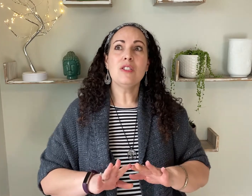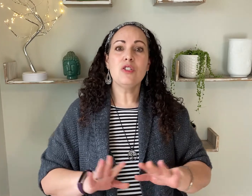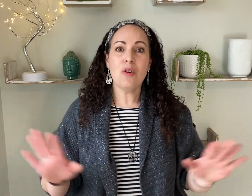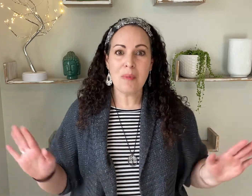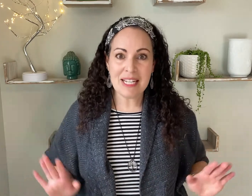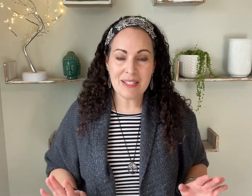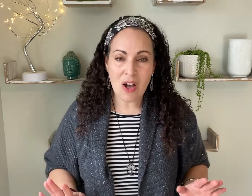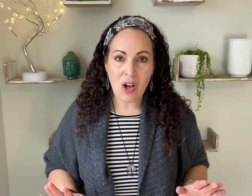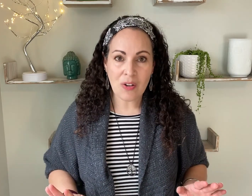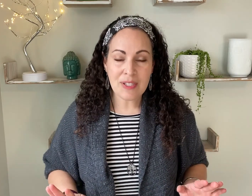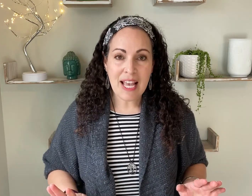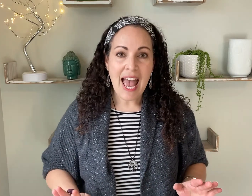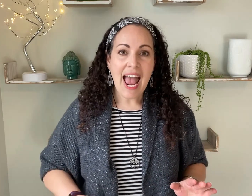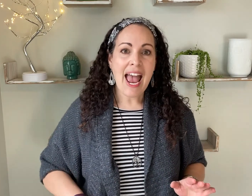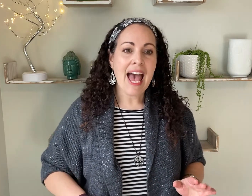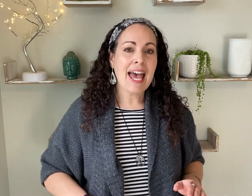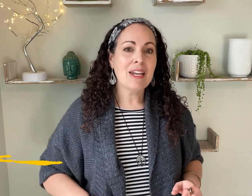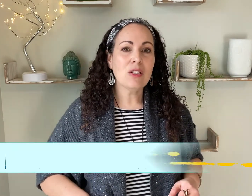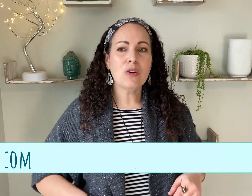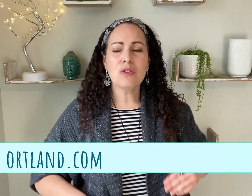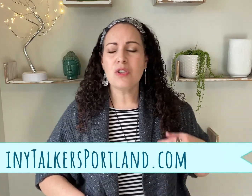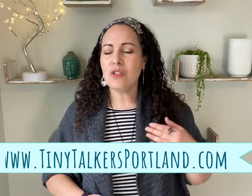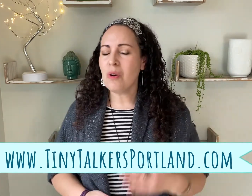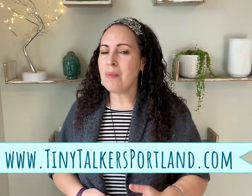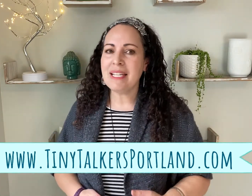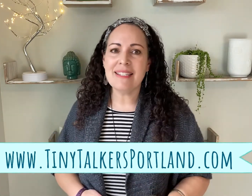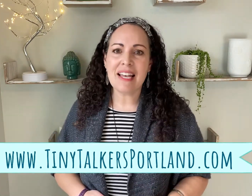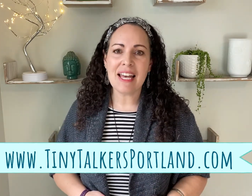so many songs and learn so many signs.